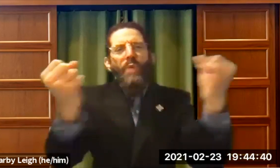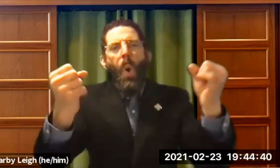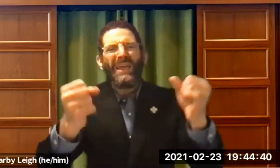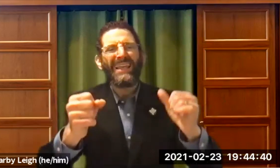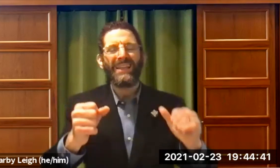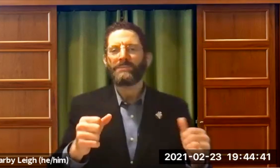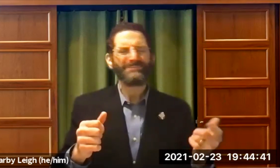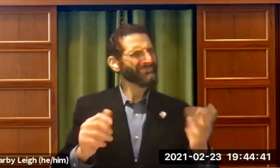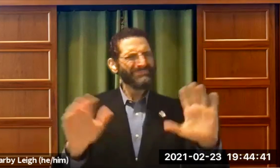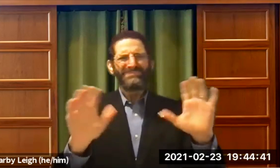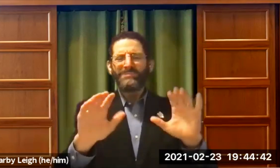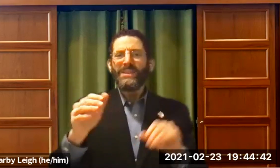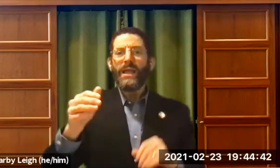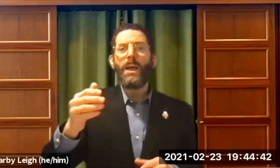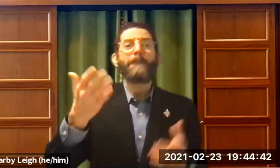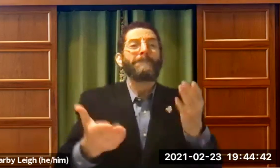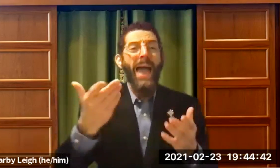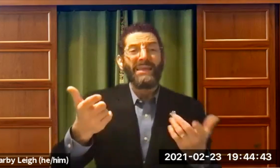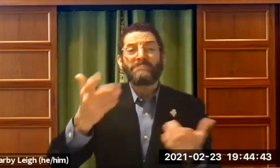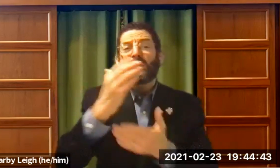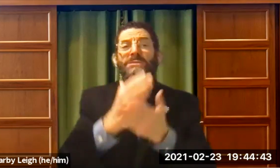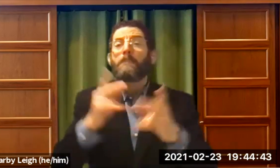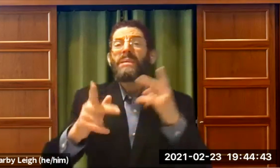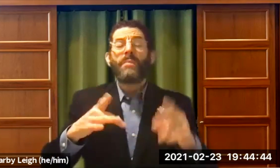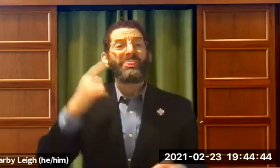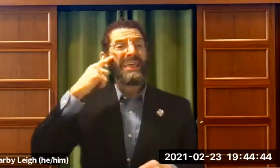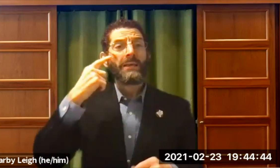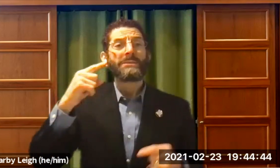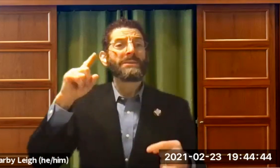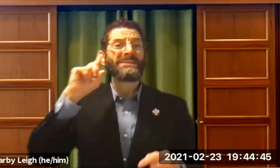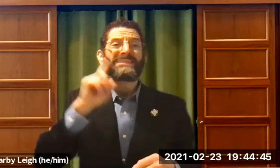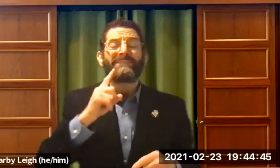us because we're broken. No! Maybe some people